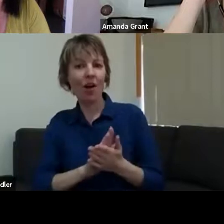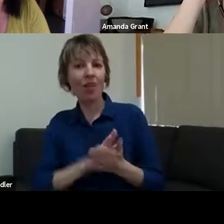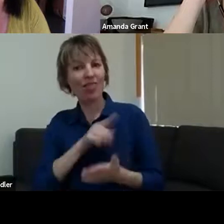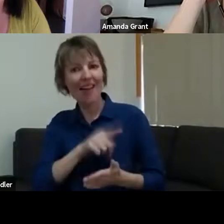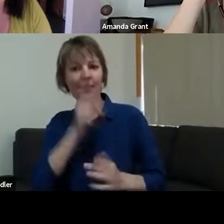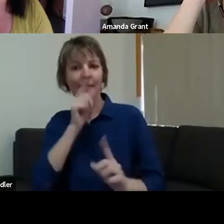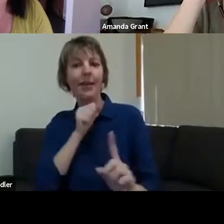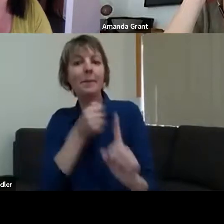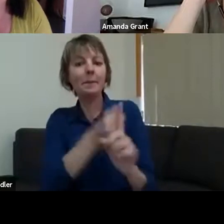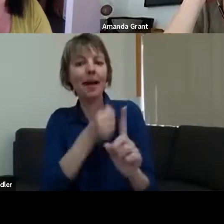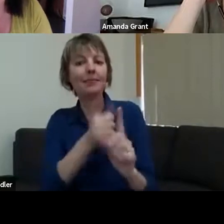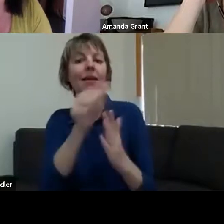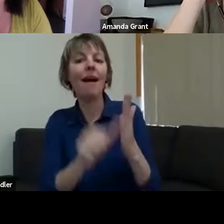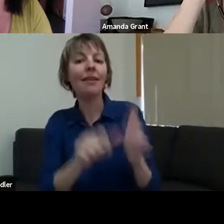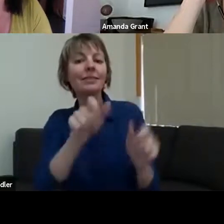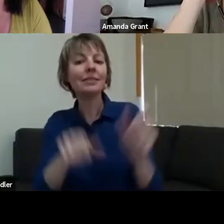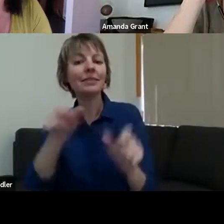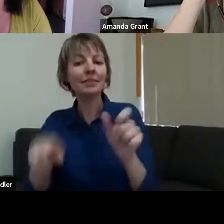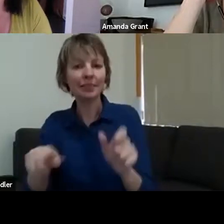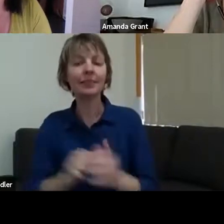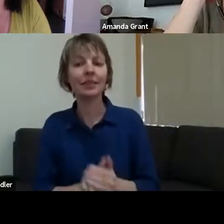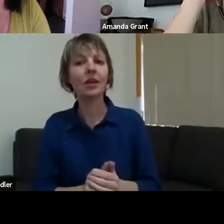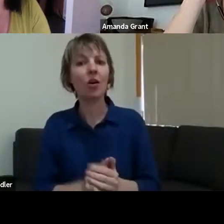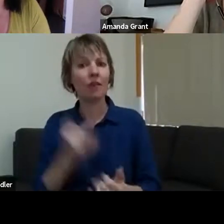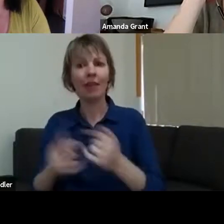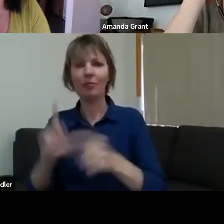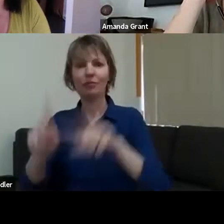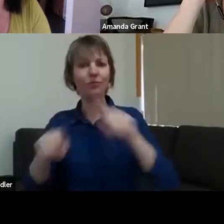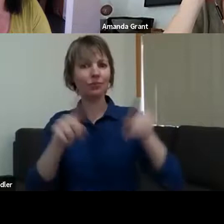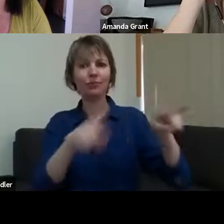varied. In my discussions with the fire-impacted artists that I've been